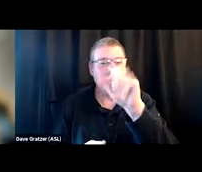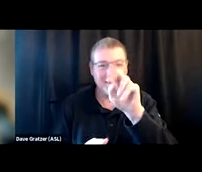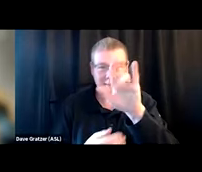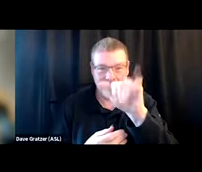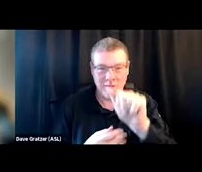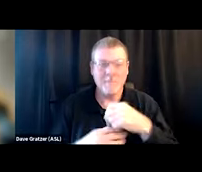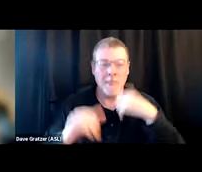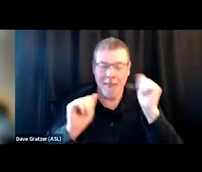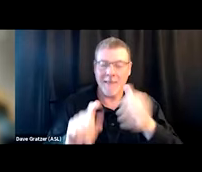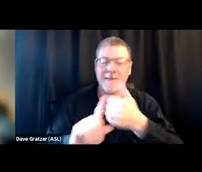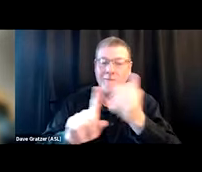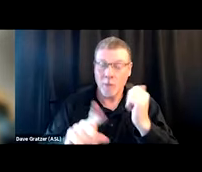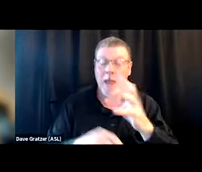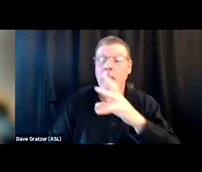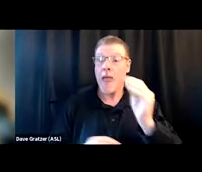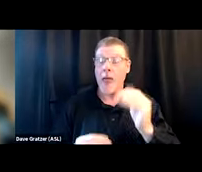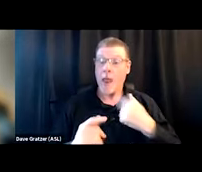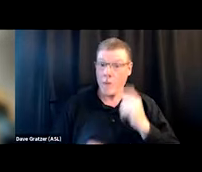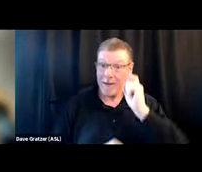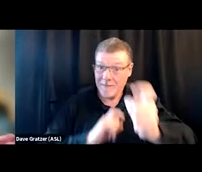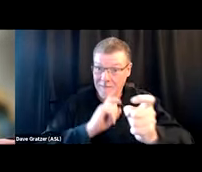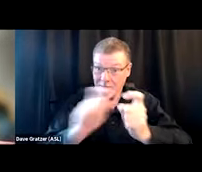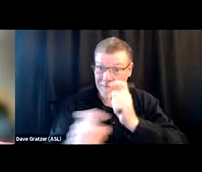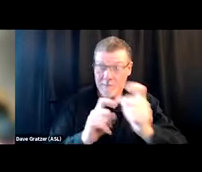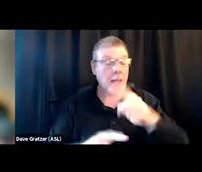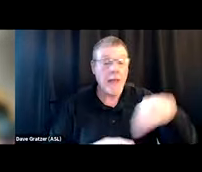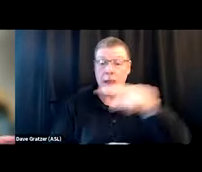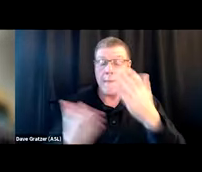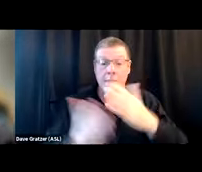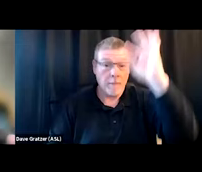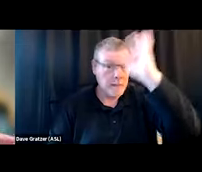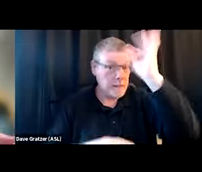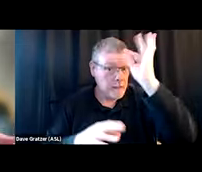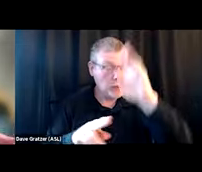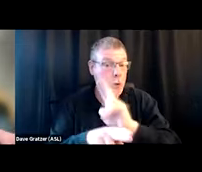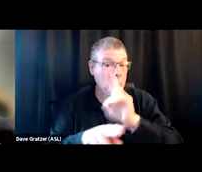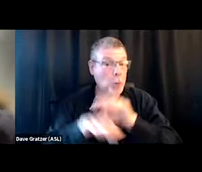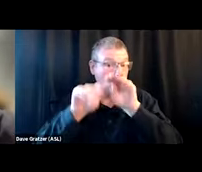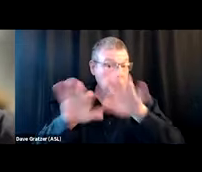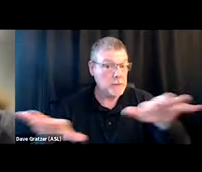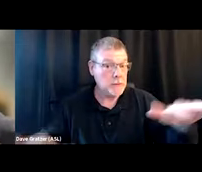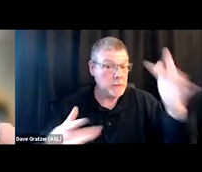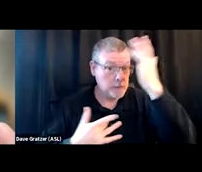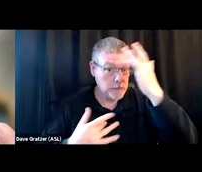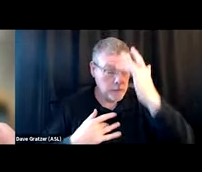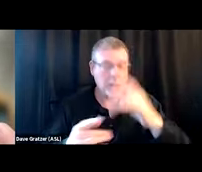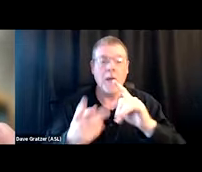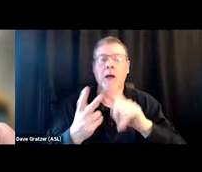And when we engage people with these things who might not know they're at risk of the contaminated supply, might not know that there's a world of services